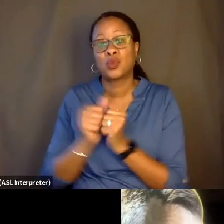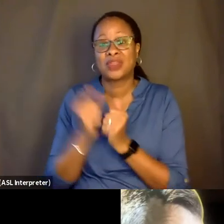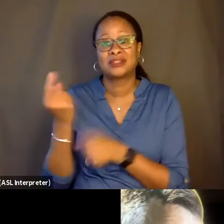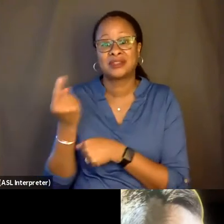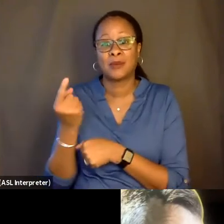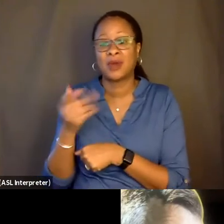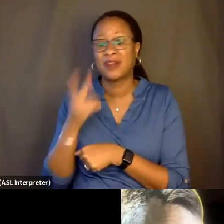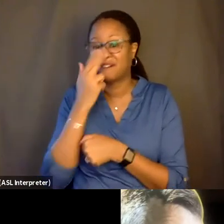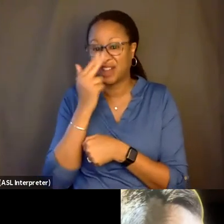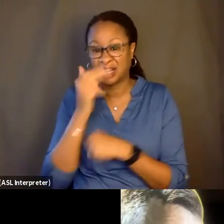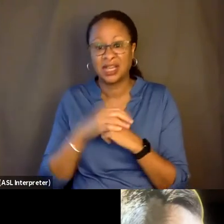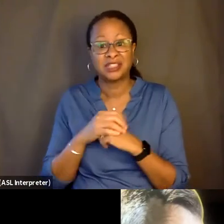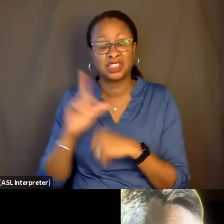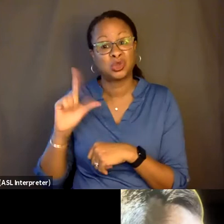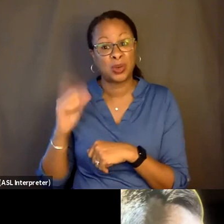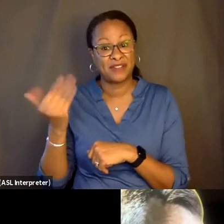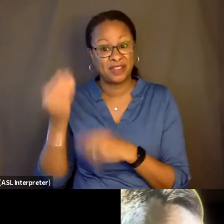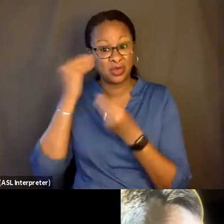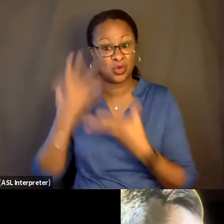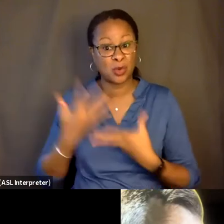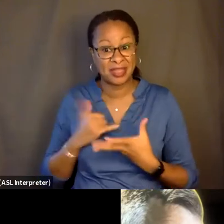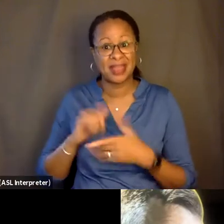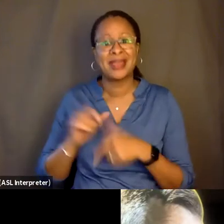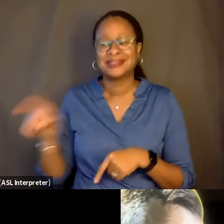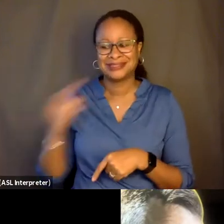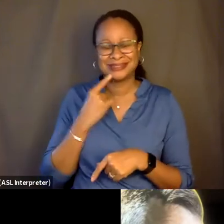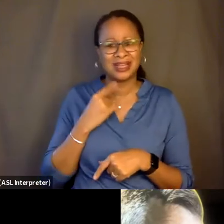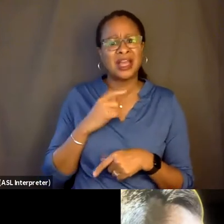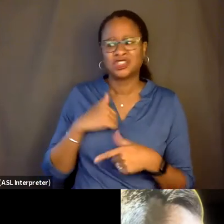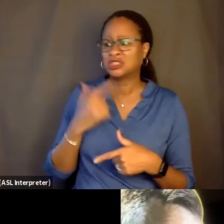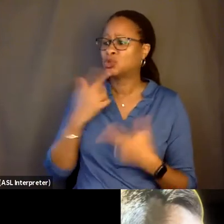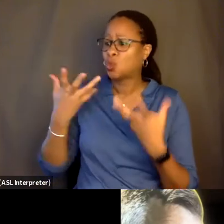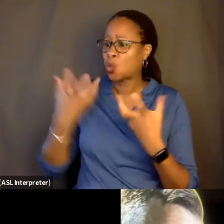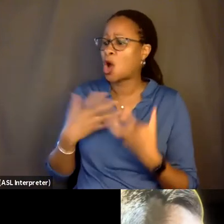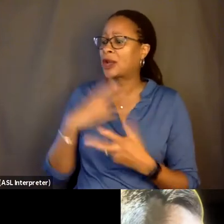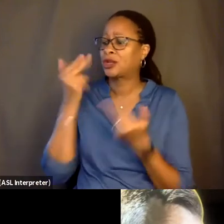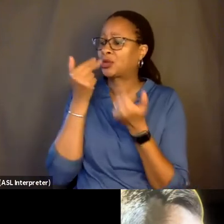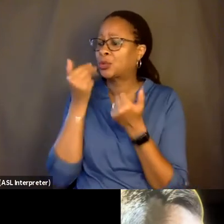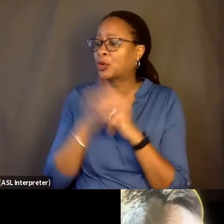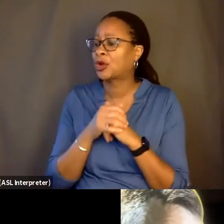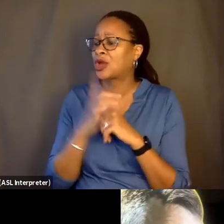And she said, no, you just-- you-- you were desperate for humor at that moment.